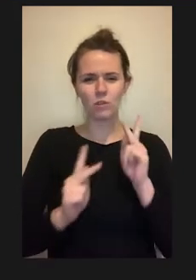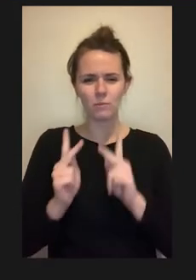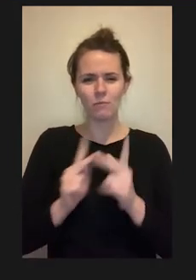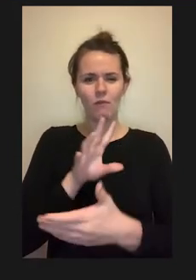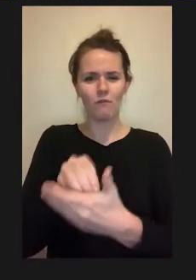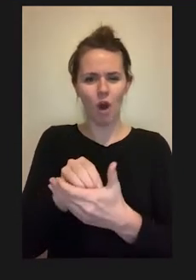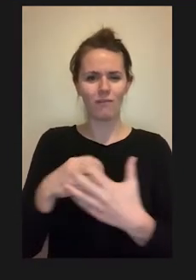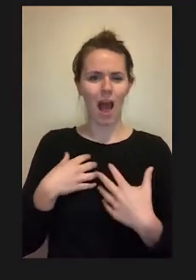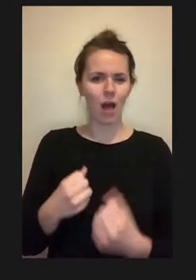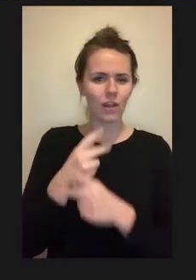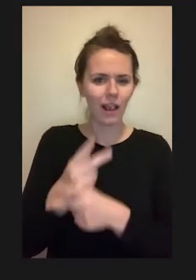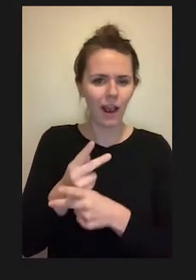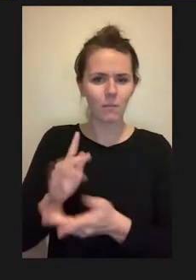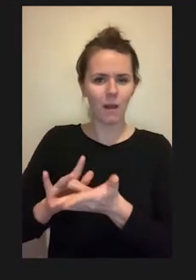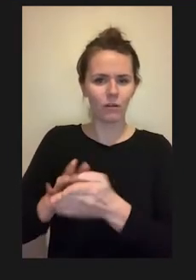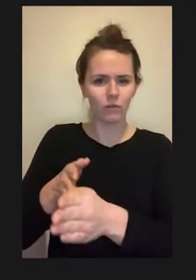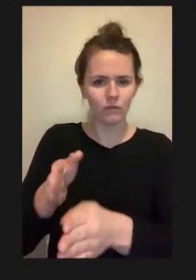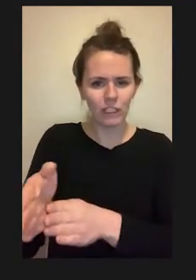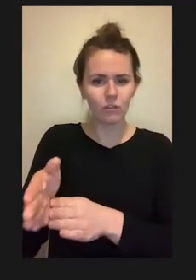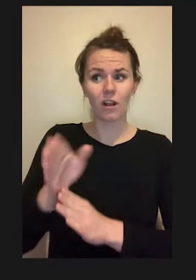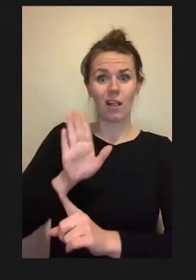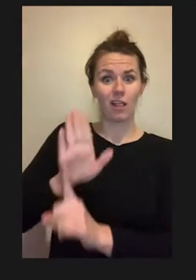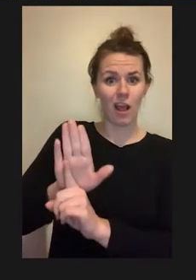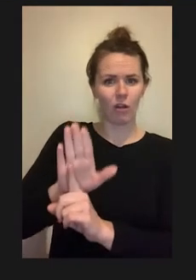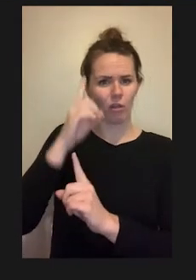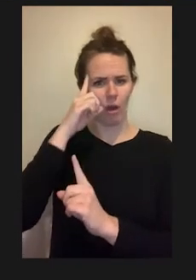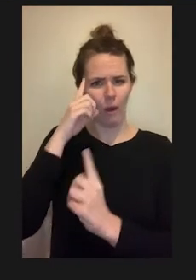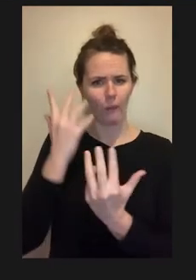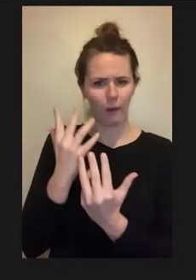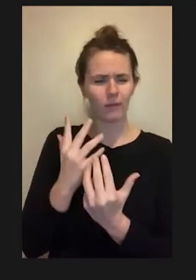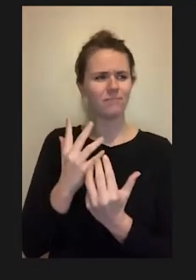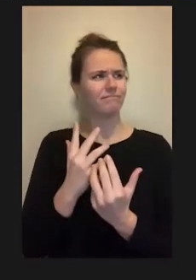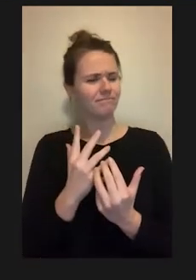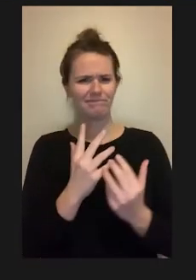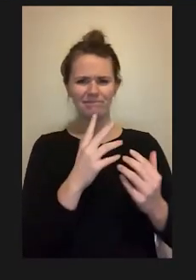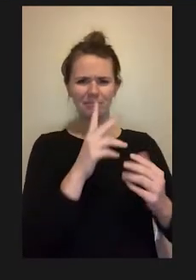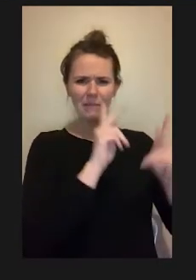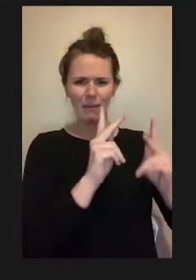area was that how do we fix these people to become more normal again